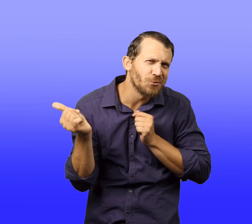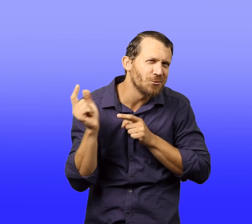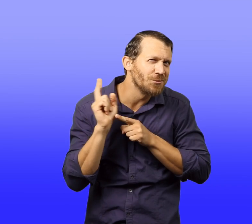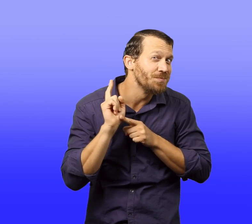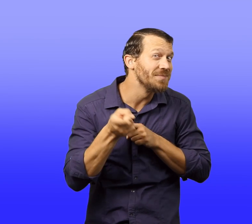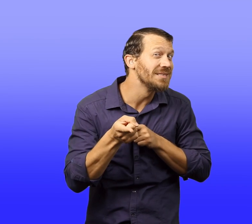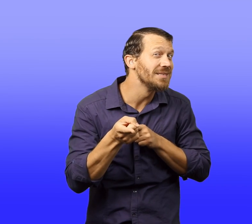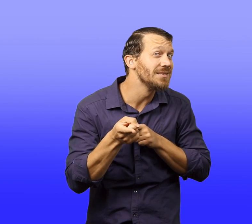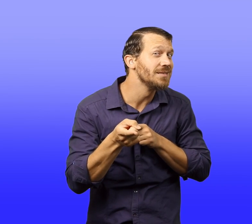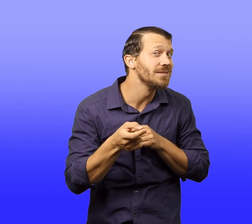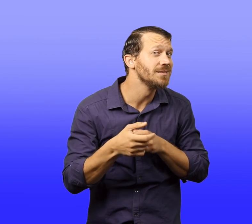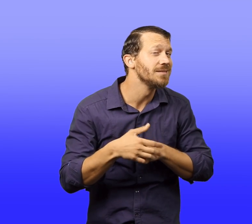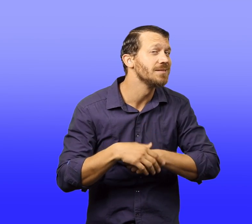But only for a moment.